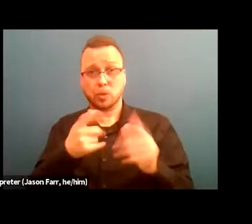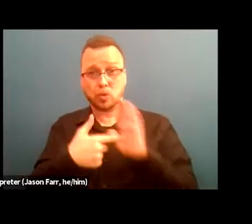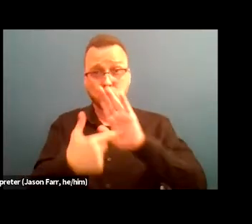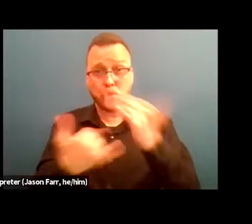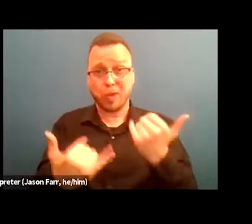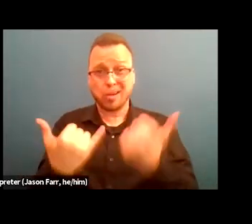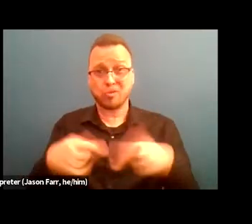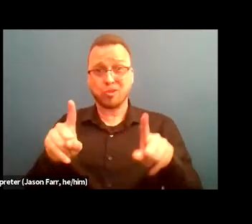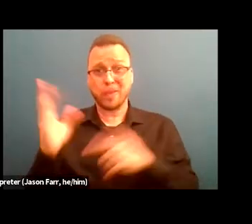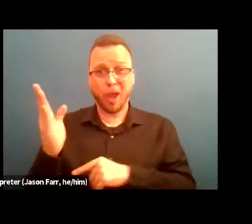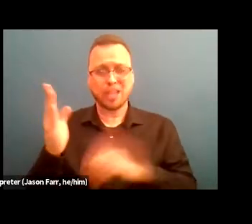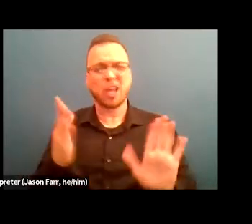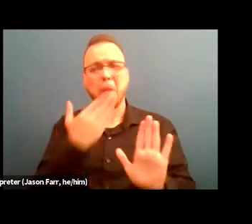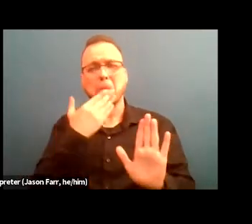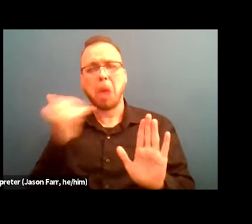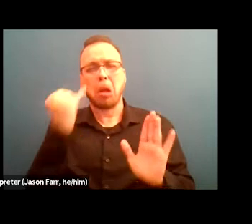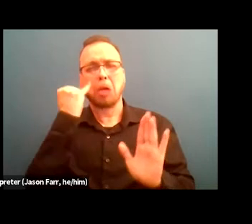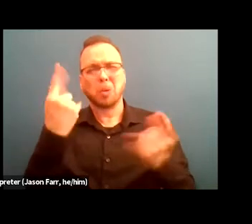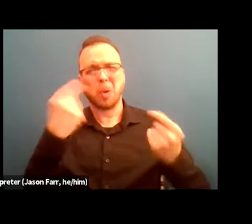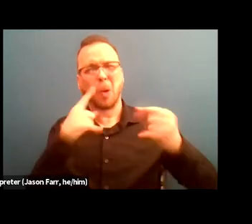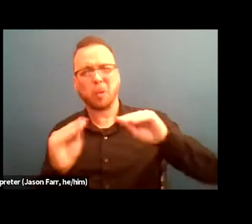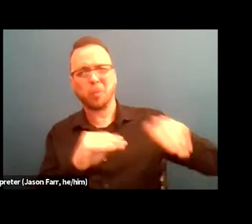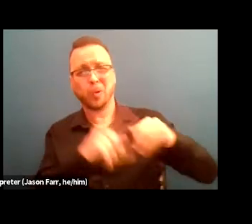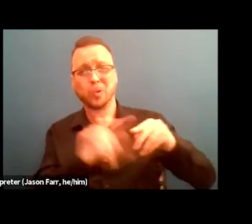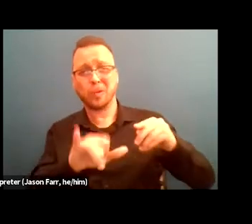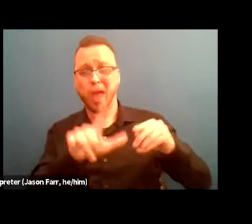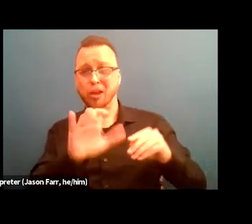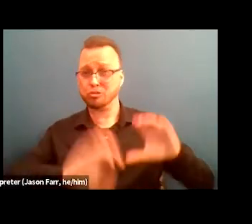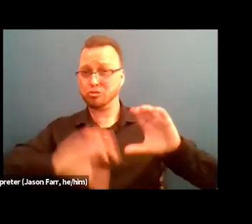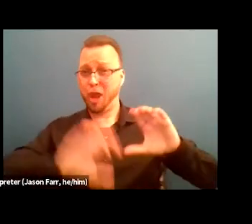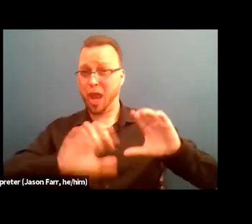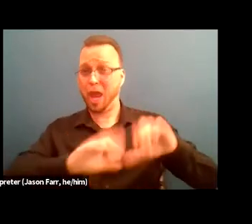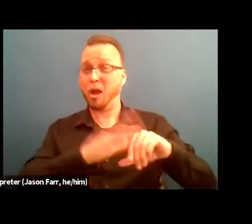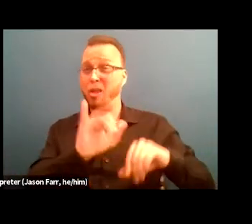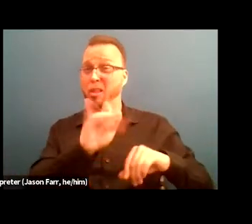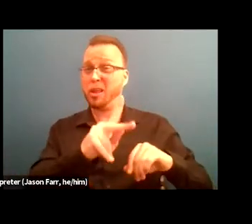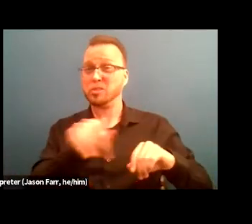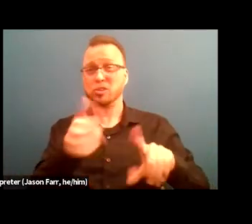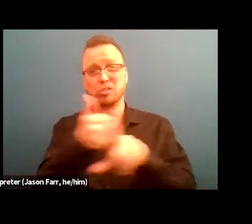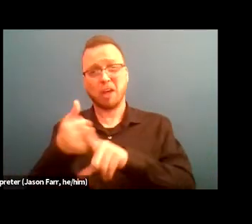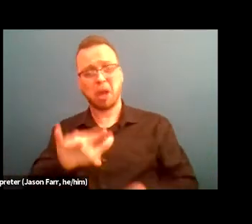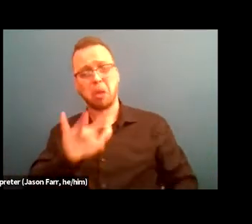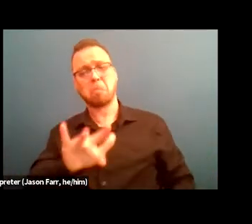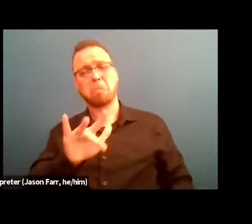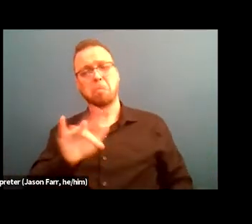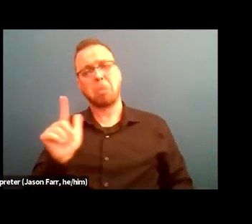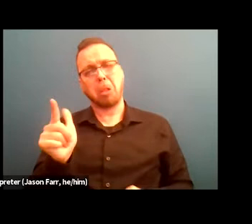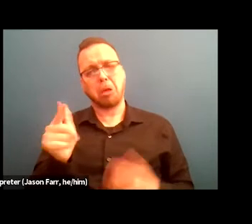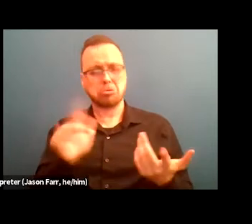we're gonna go ahead and just put that link into the chat. So folks can view that brief video clip. We were gonna show the first two minutes